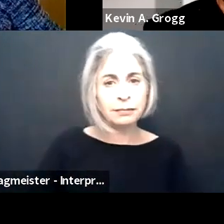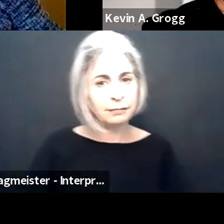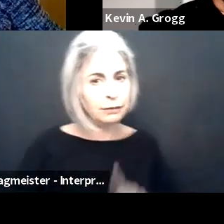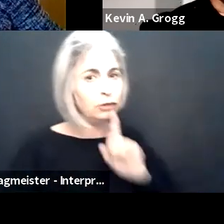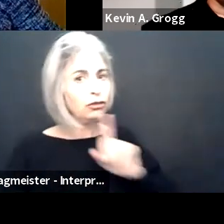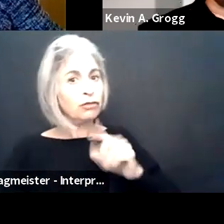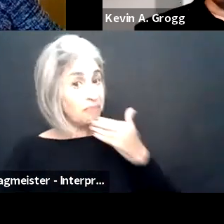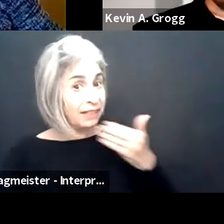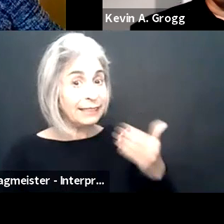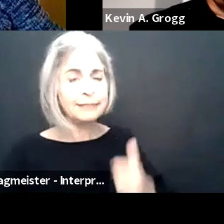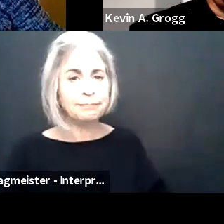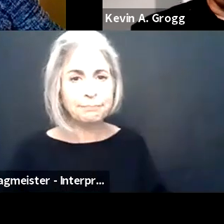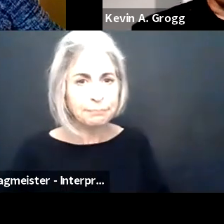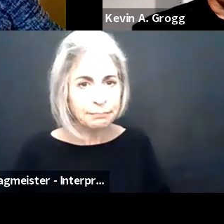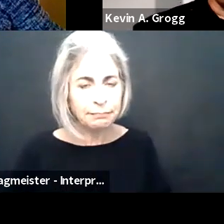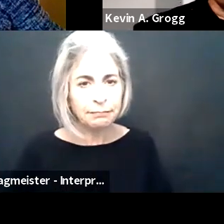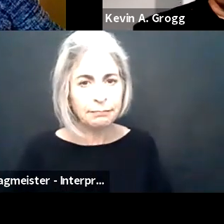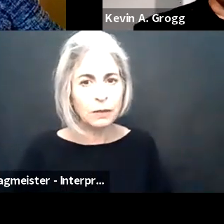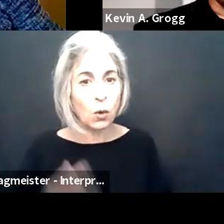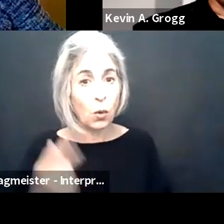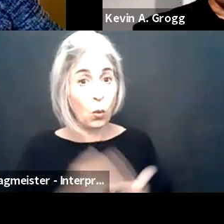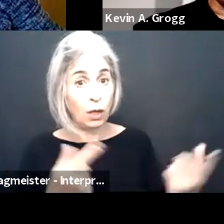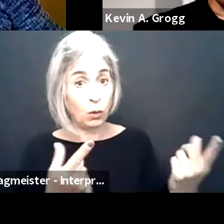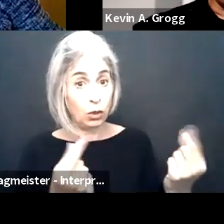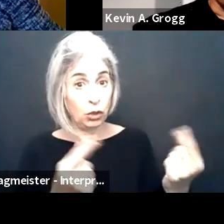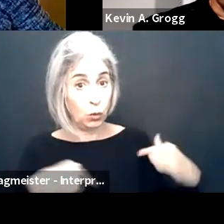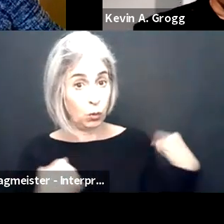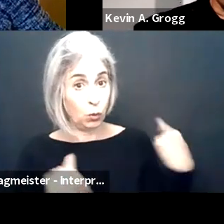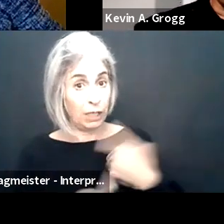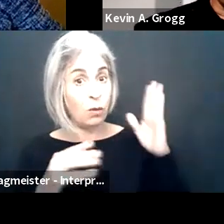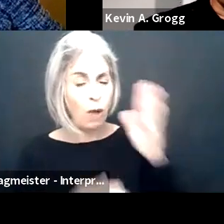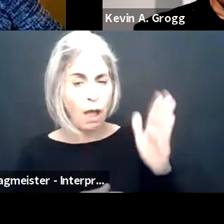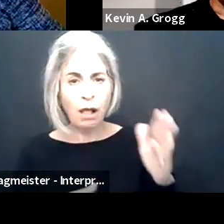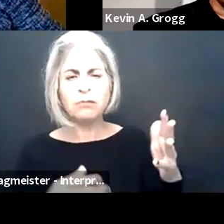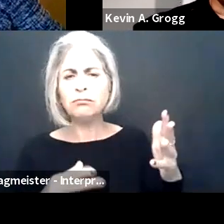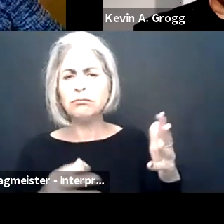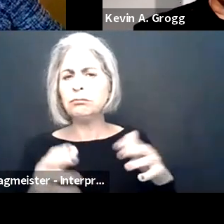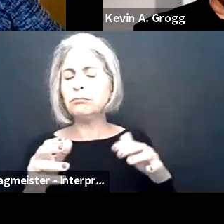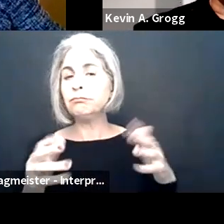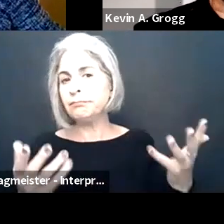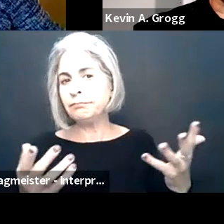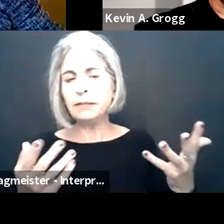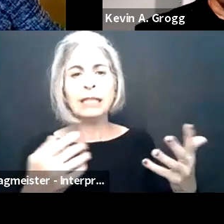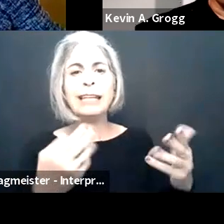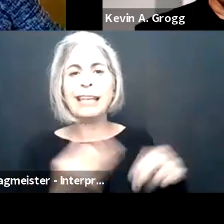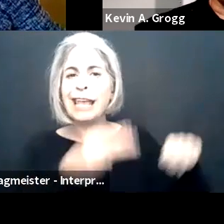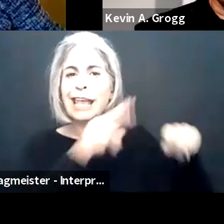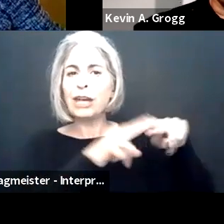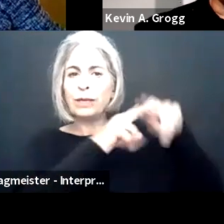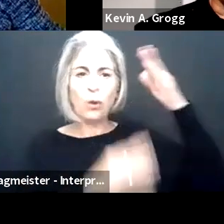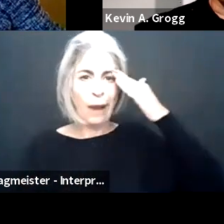So Kevin, why don't we start with you. Kevin: Sure. Thanks, Maria. What we'll be doing is a lot of what we